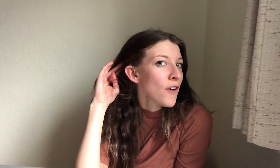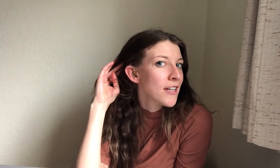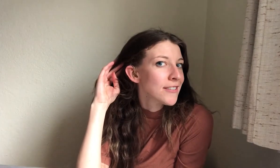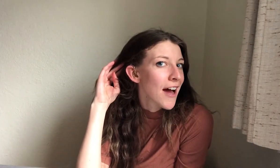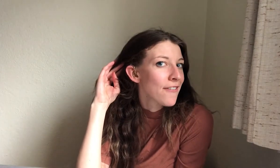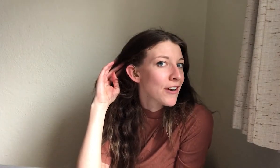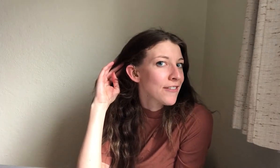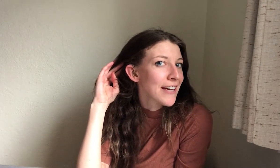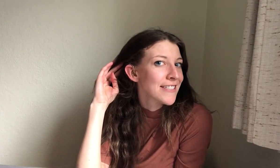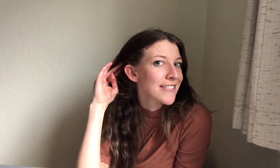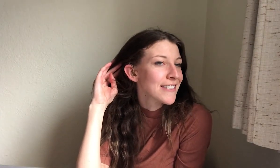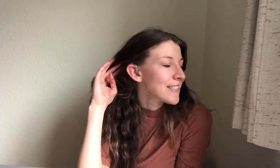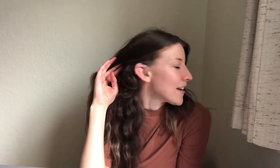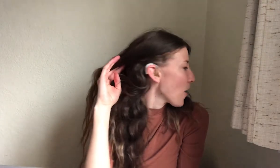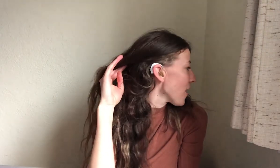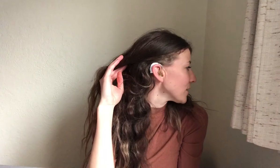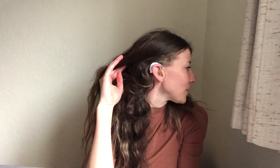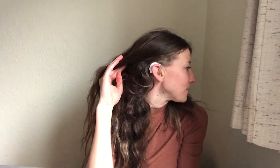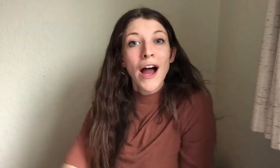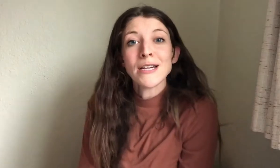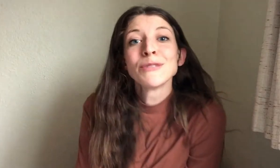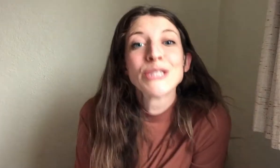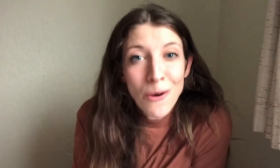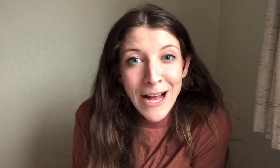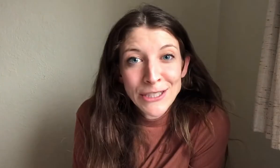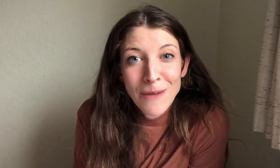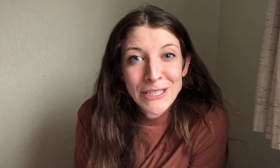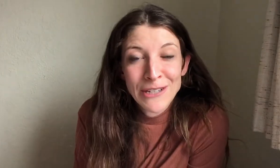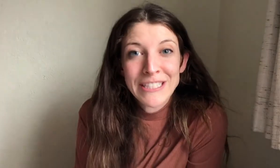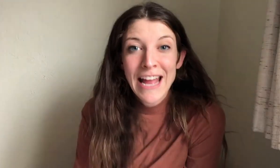fun to have hearing devices that stand out as well. I am so glad you're on my channel today